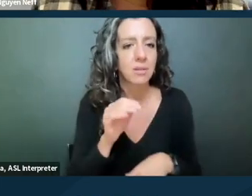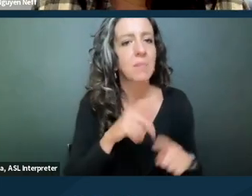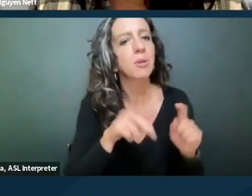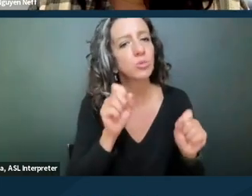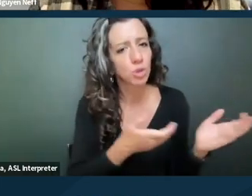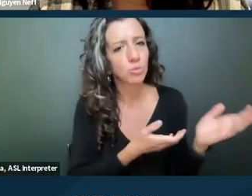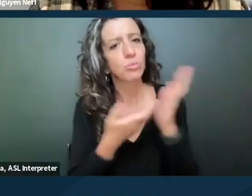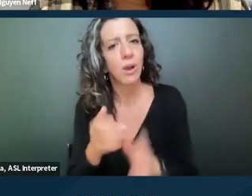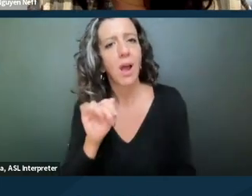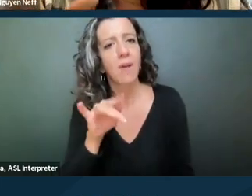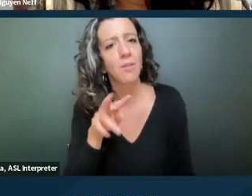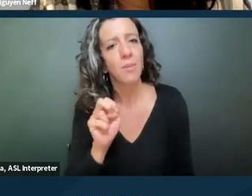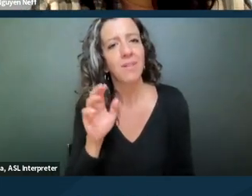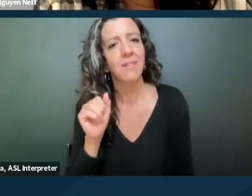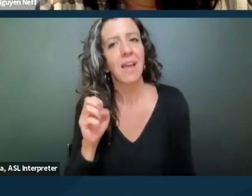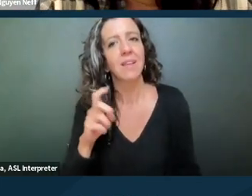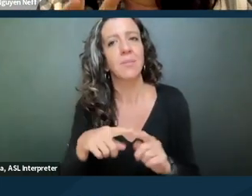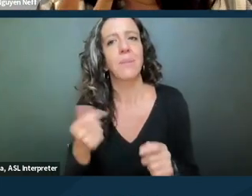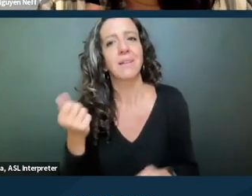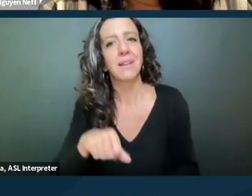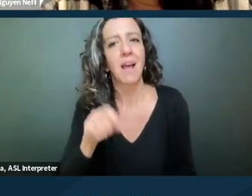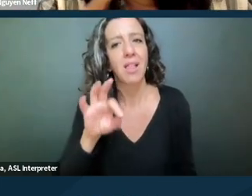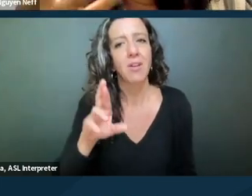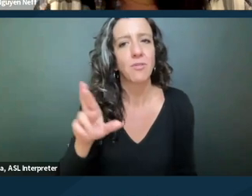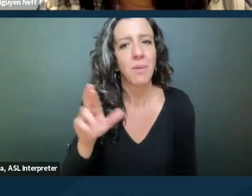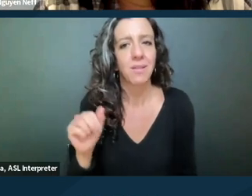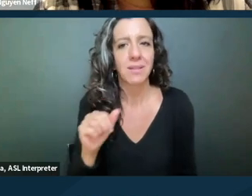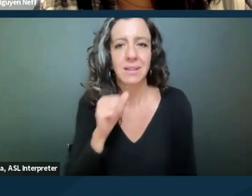but the denial of a reasonable accommodation isn't up for debate again.